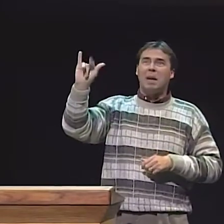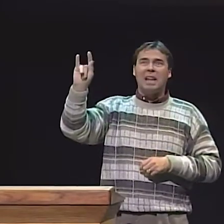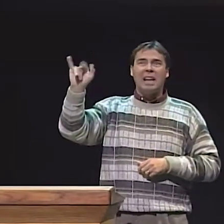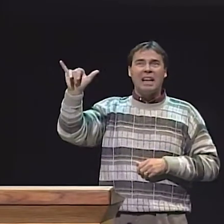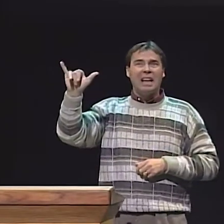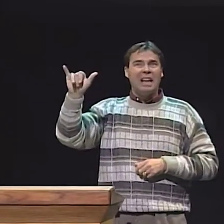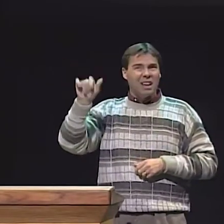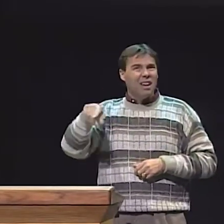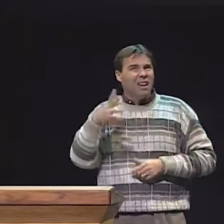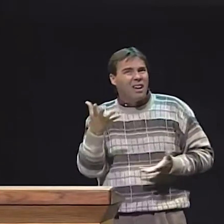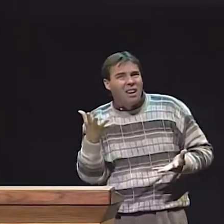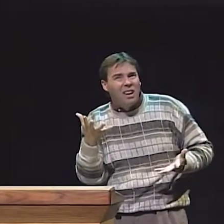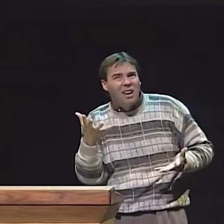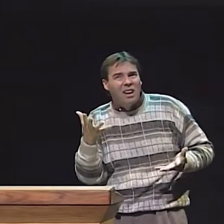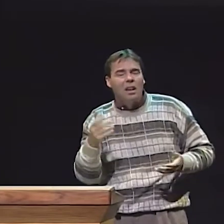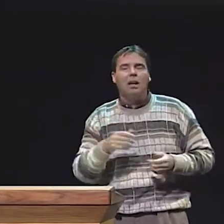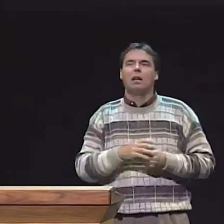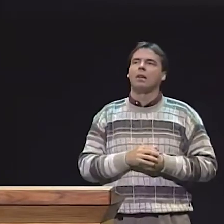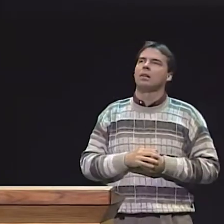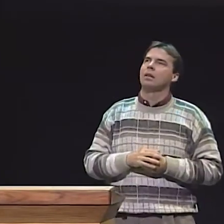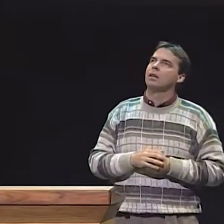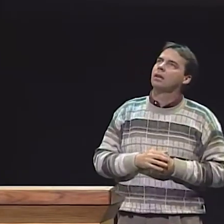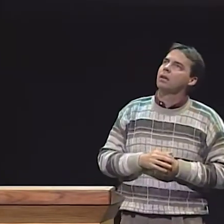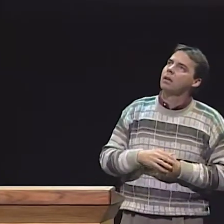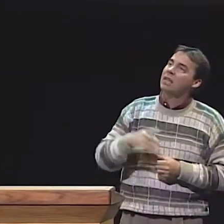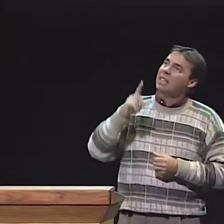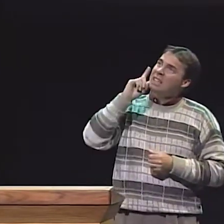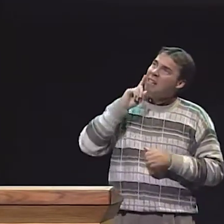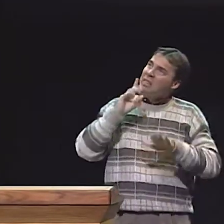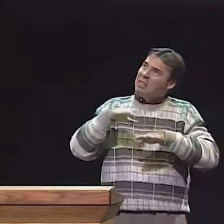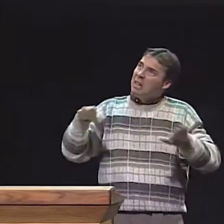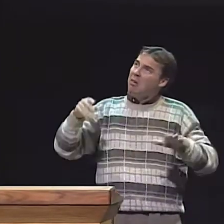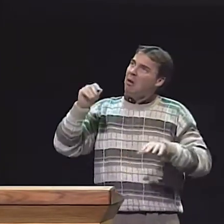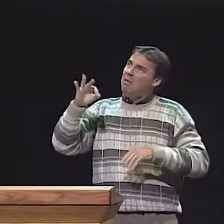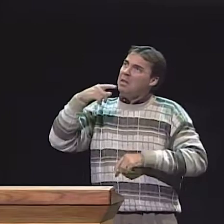SO, IN SUMMARY, REMEMBER IN THE BEGINNING, WE TALKED ABOUT OUR QUESTION? THE FEASIBILITY ISSUE?